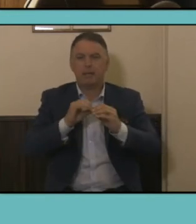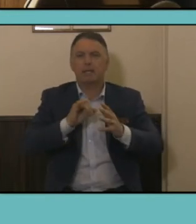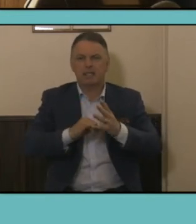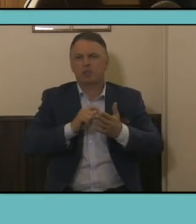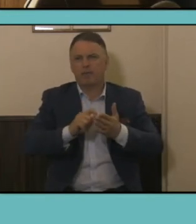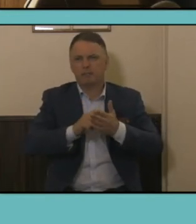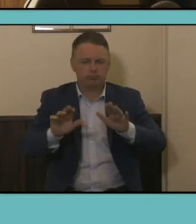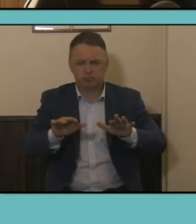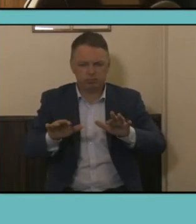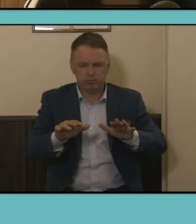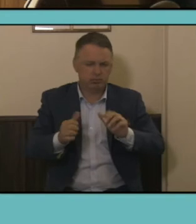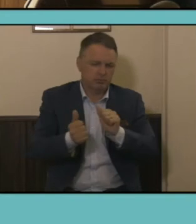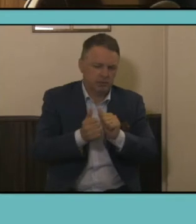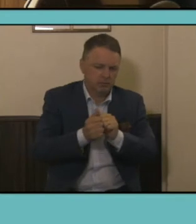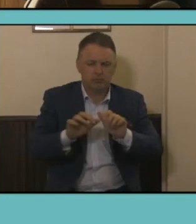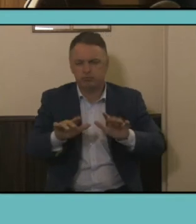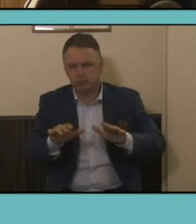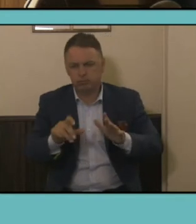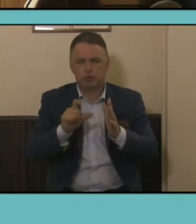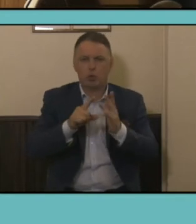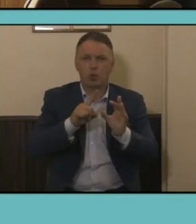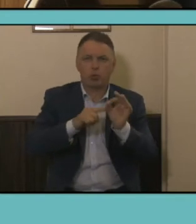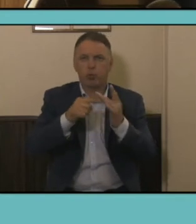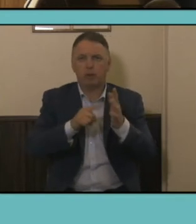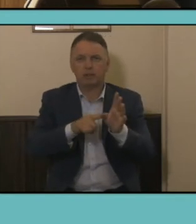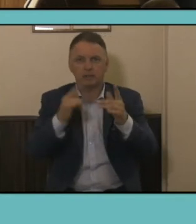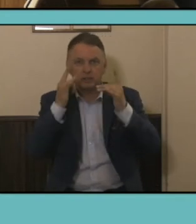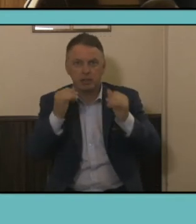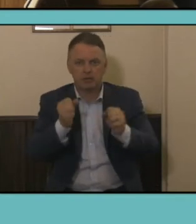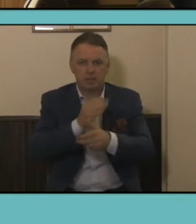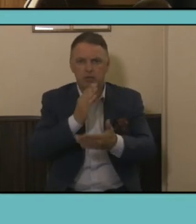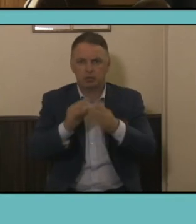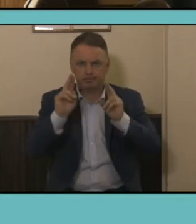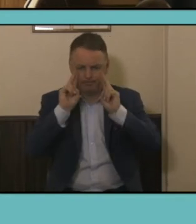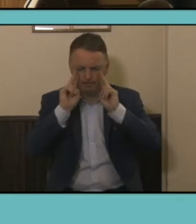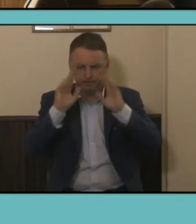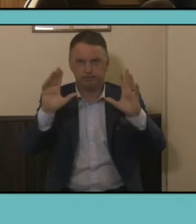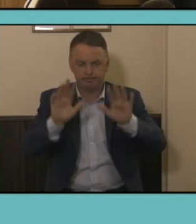forms, code and quality check the data and prepare the information for release. A